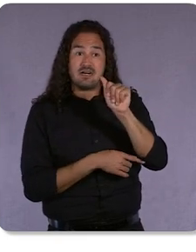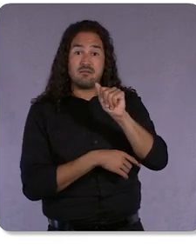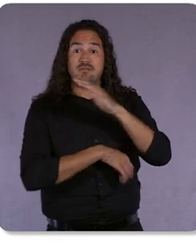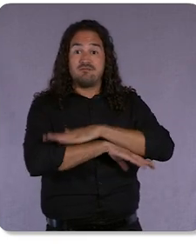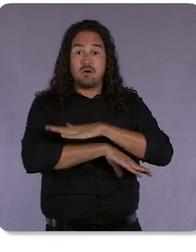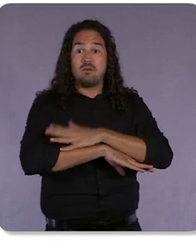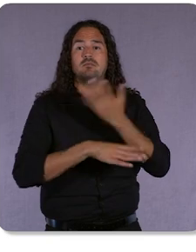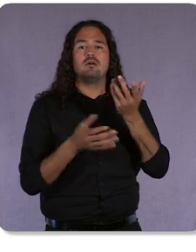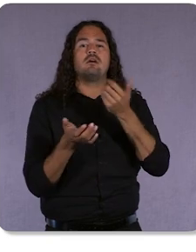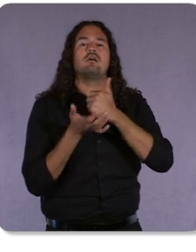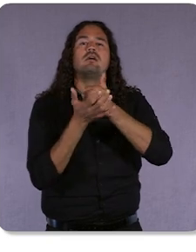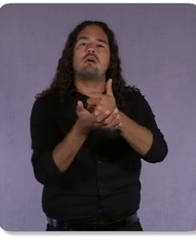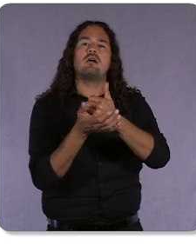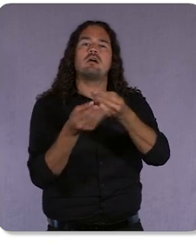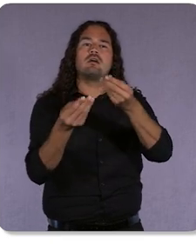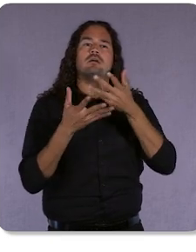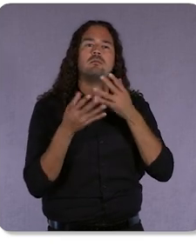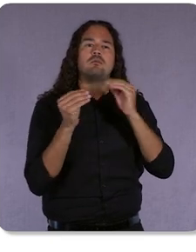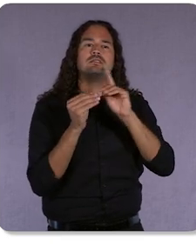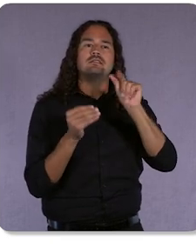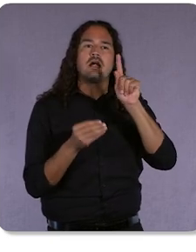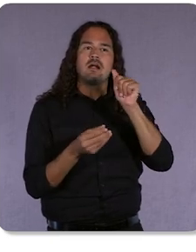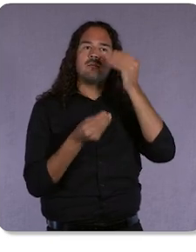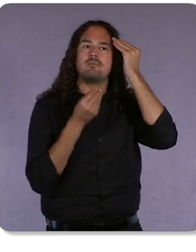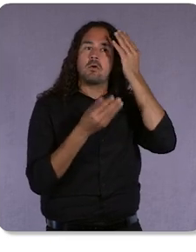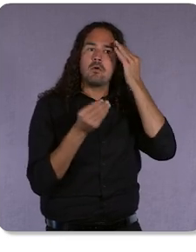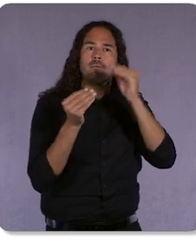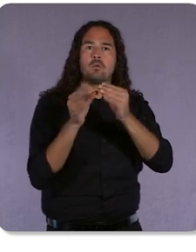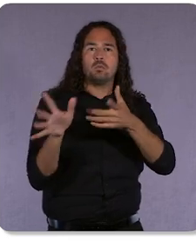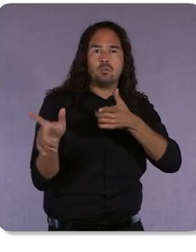so that anybody using MMM reports can know the impact of their media sooner.